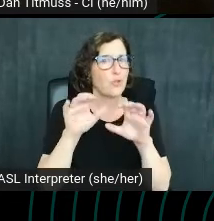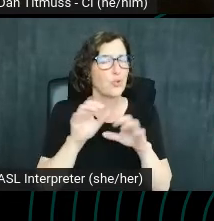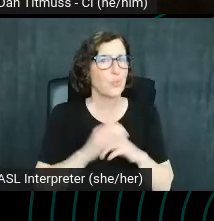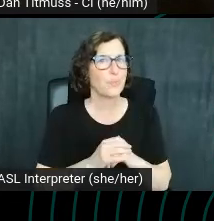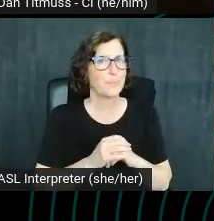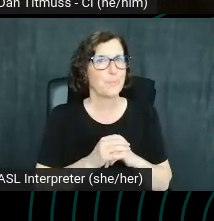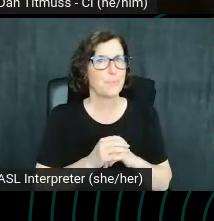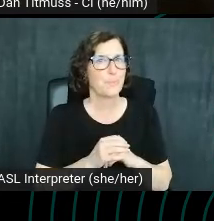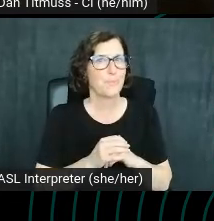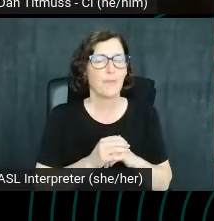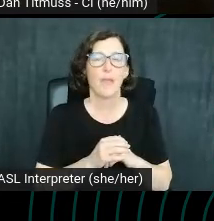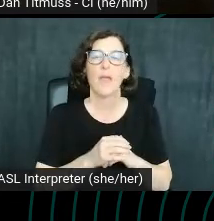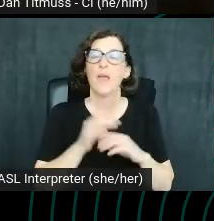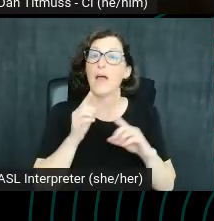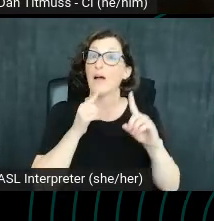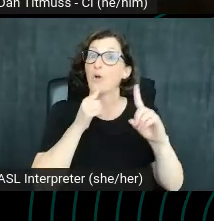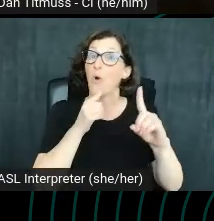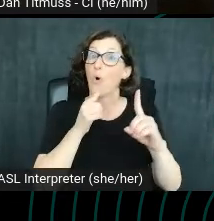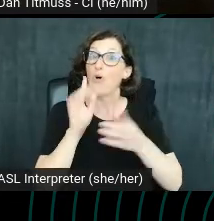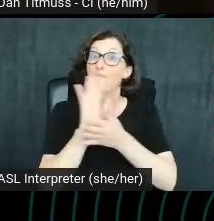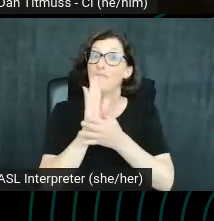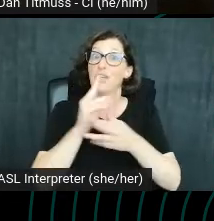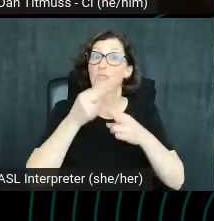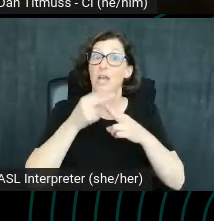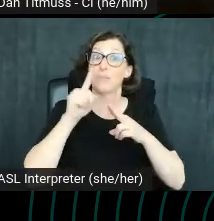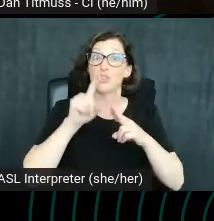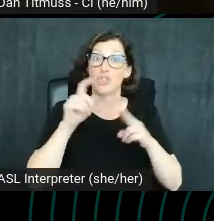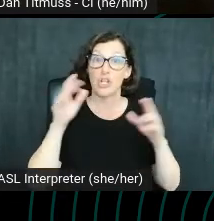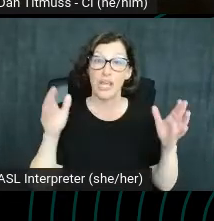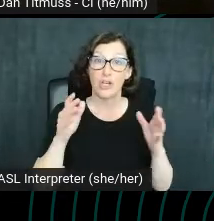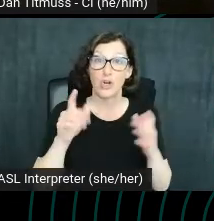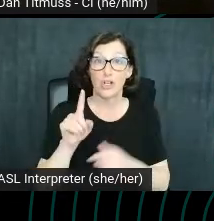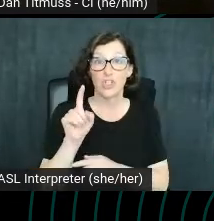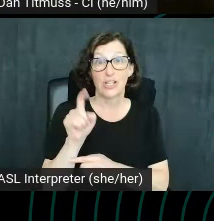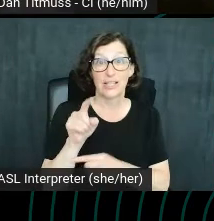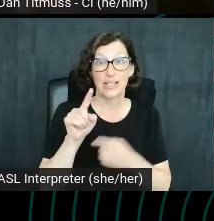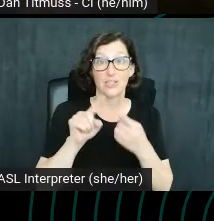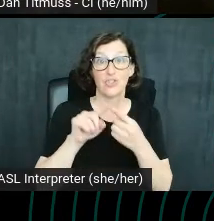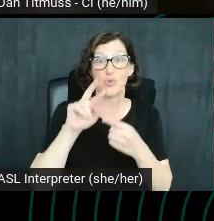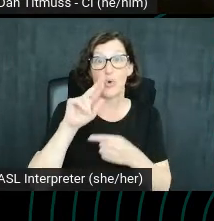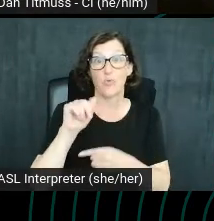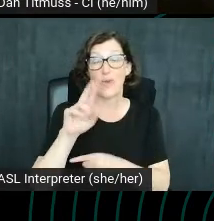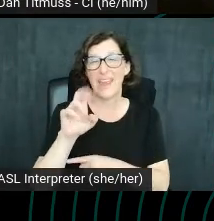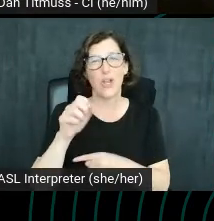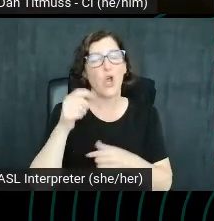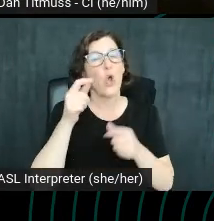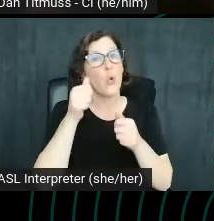your video titles should encourage click to rate. Remember how important that is for YouTube, right?